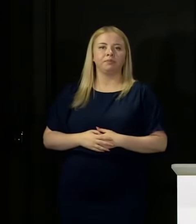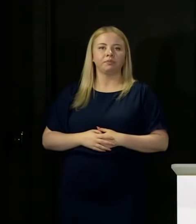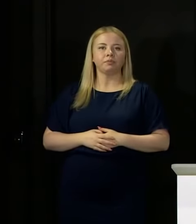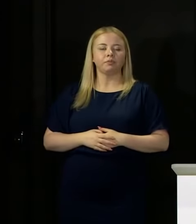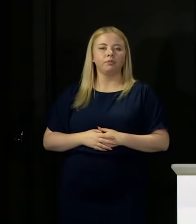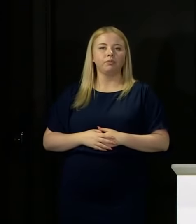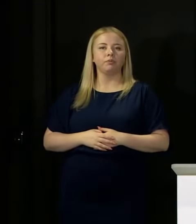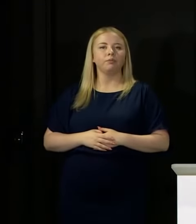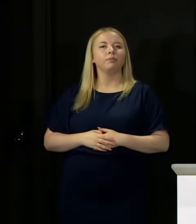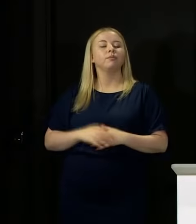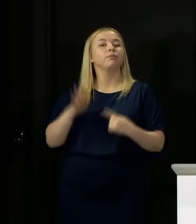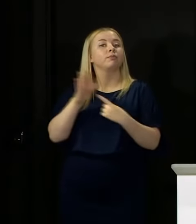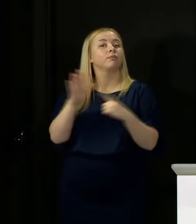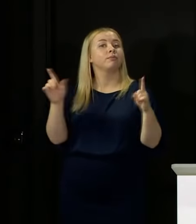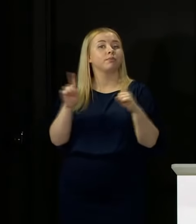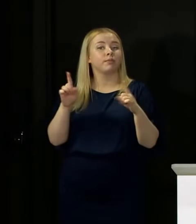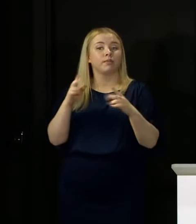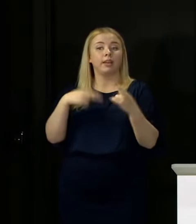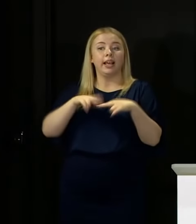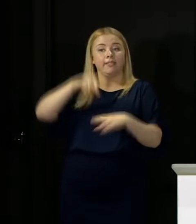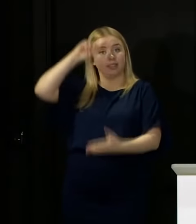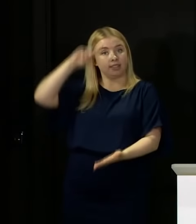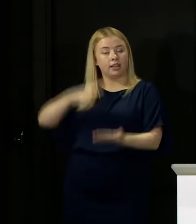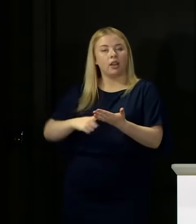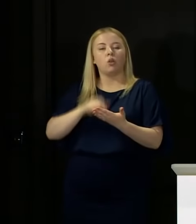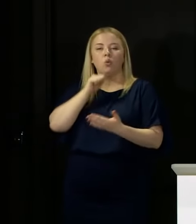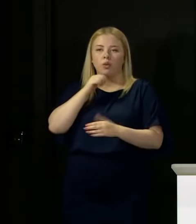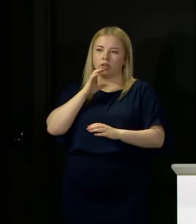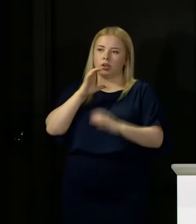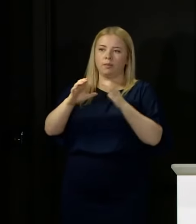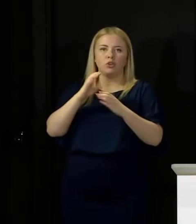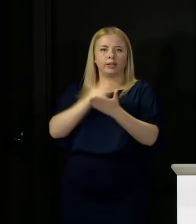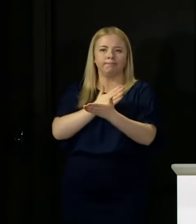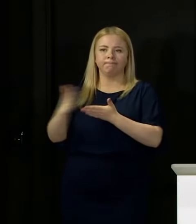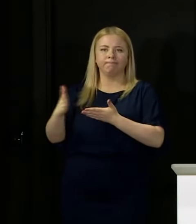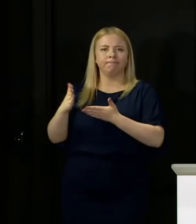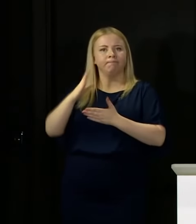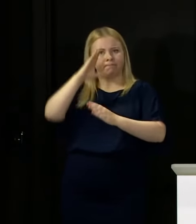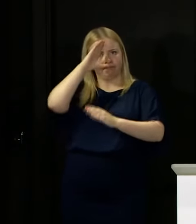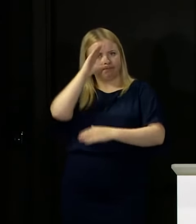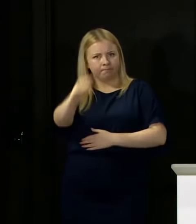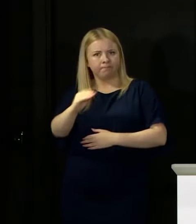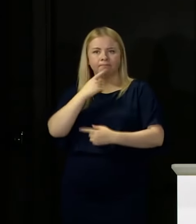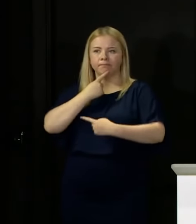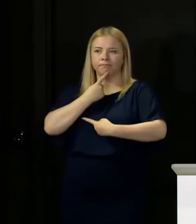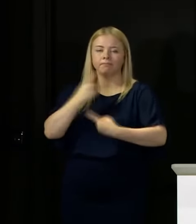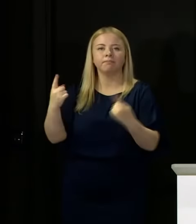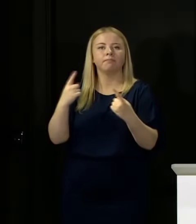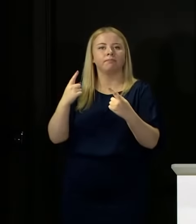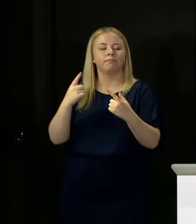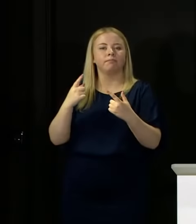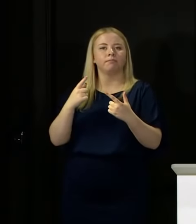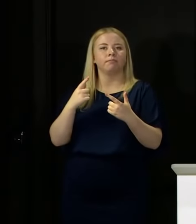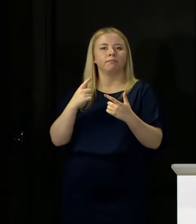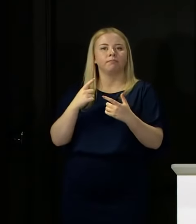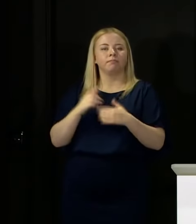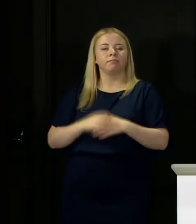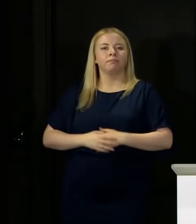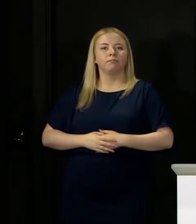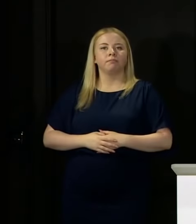The key point is if we do take any decisions, we will communicate them, try to communicate clearly, coherently and rationally as we can.